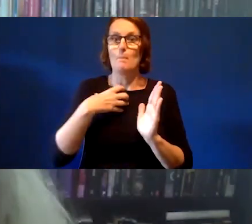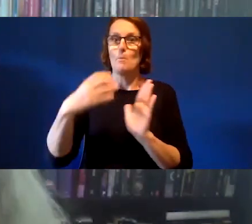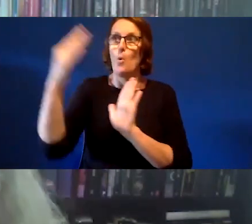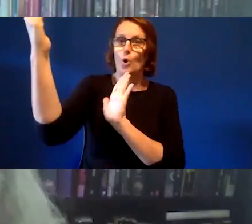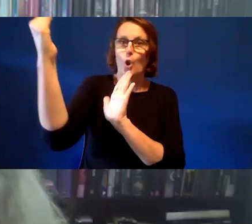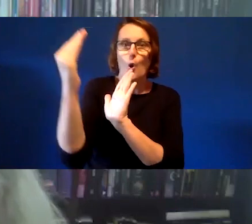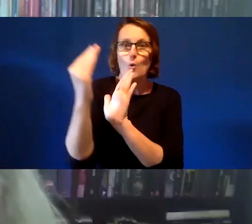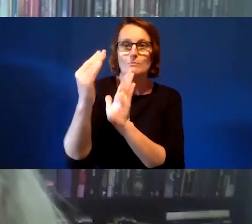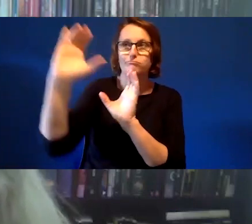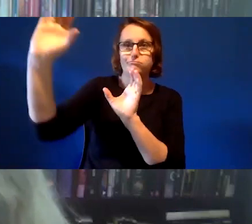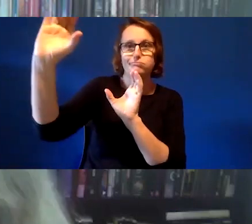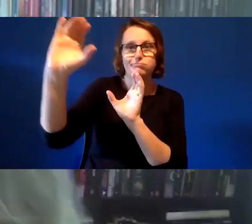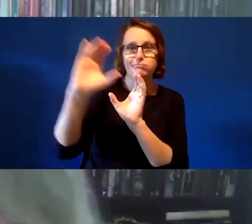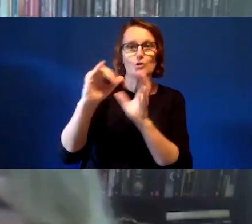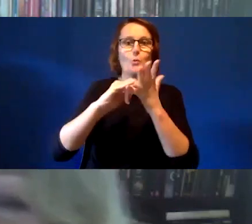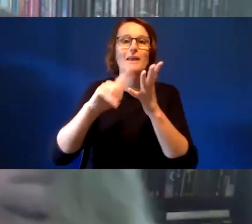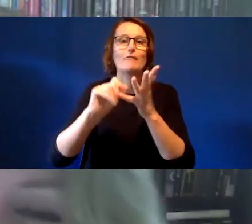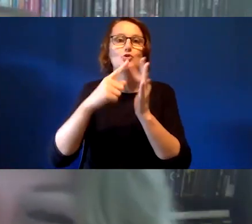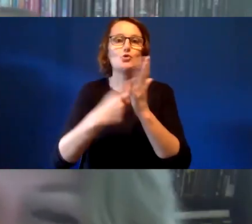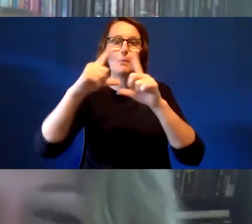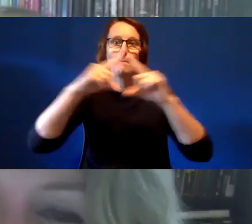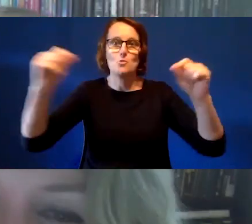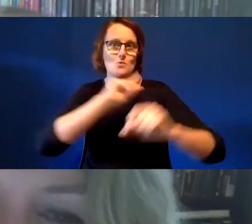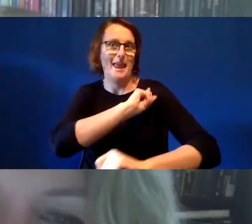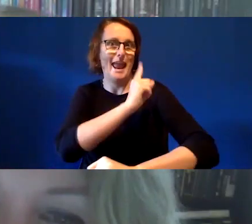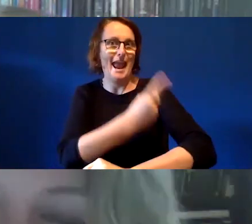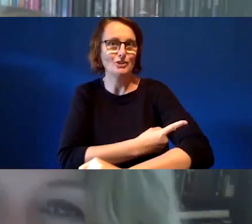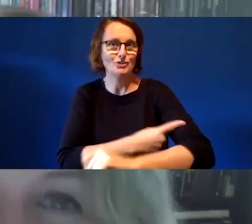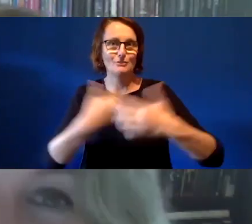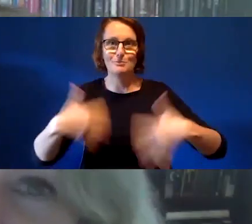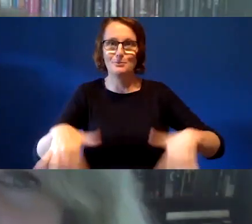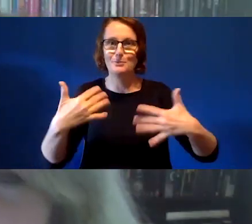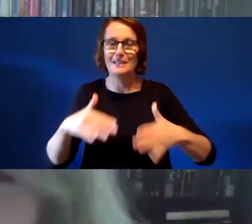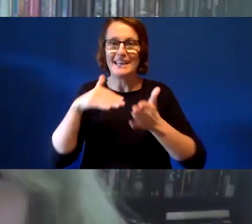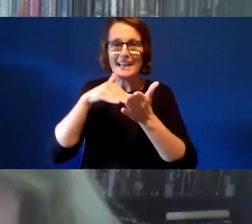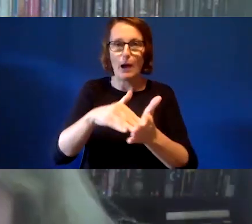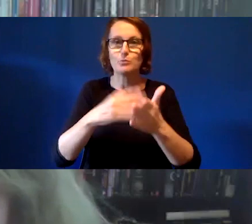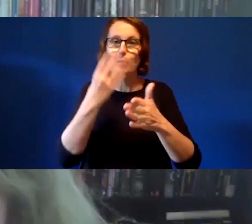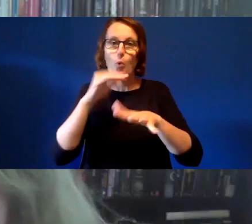super moon energy with us today, moving those waters and helping us to release.